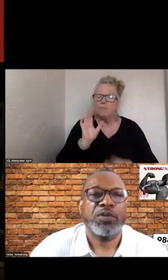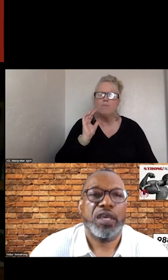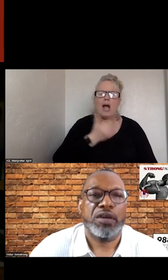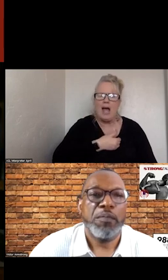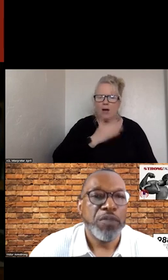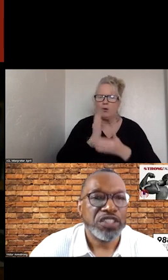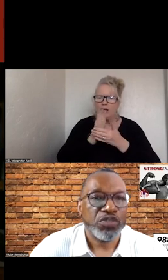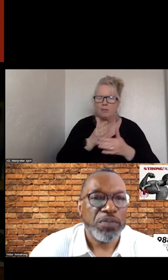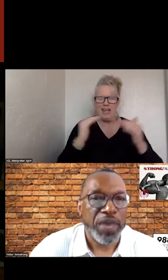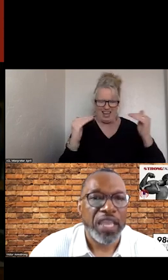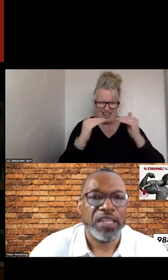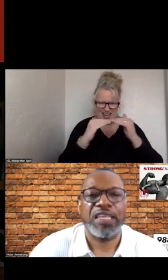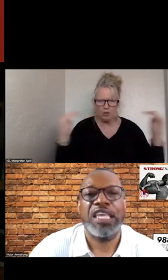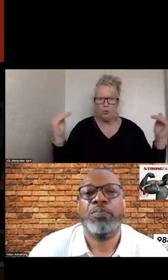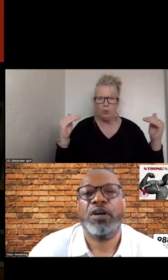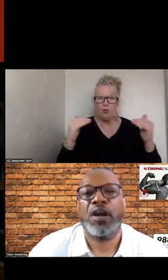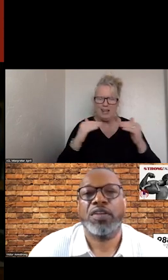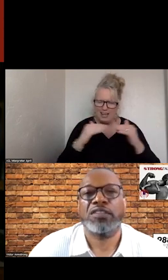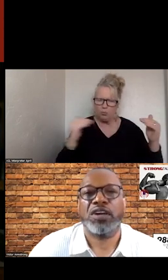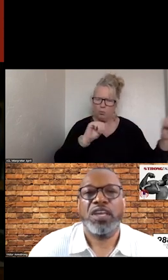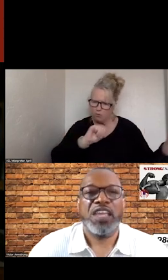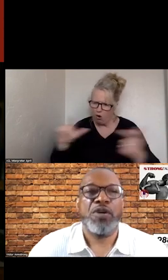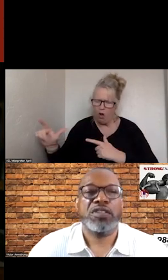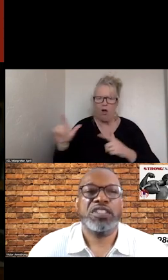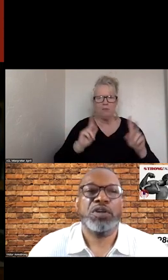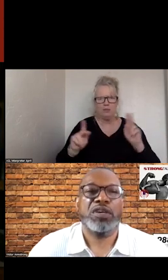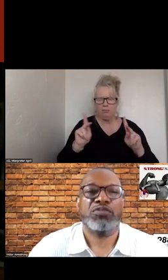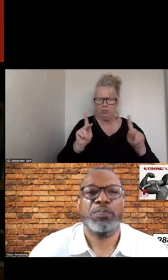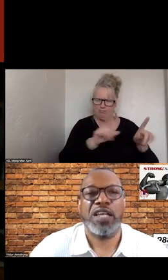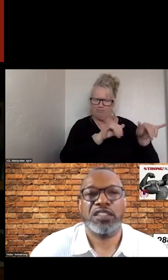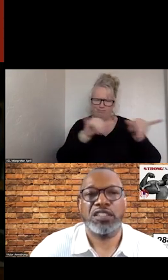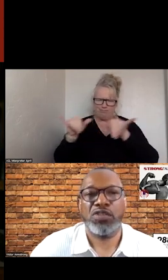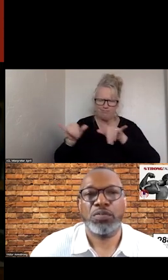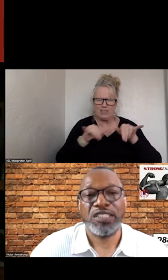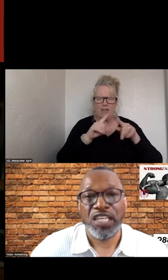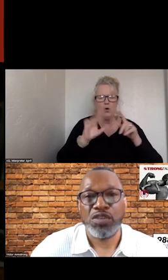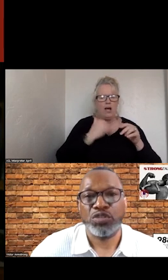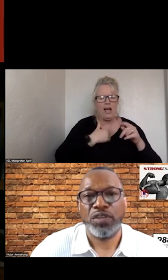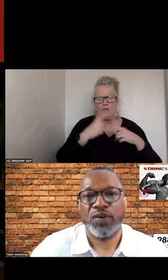EQUITABLE CARE MUST REMAIN A KEY PRIORITY AS THIS CONTINUES TO